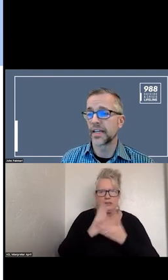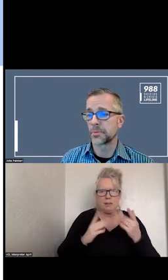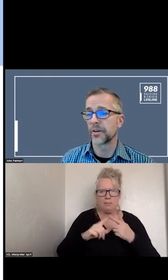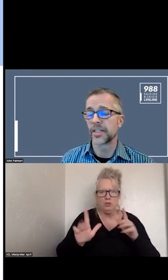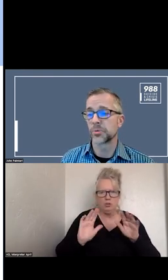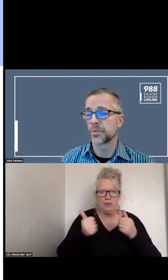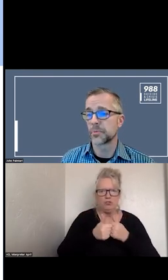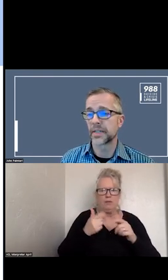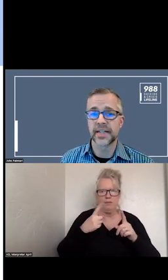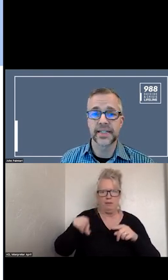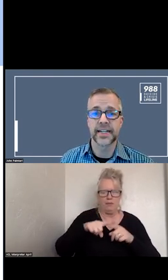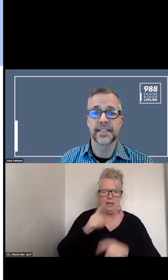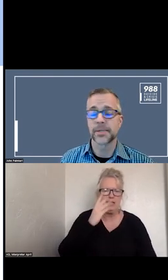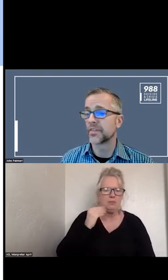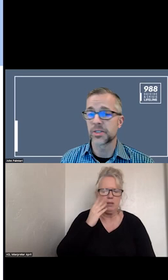THEY ARE EXPERIENCING WITH 988. SOME OF IT IS